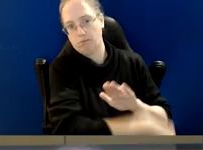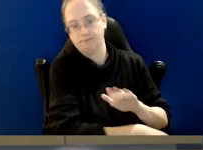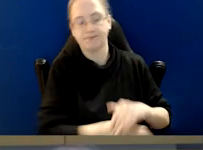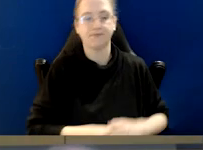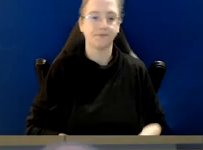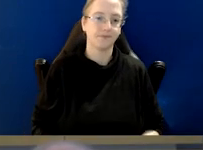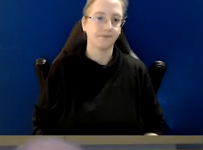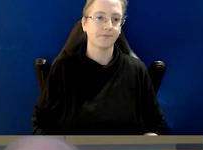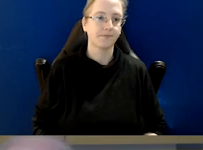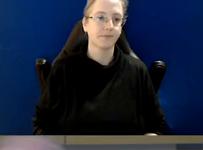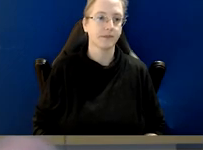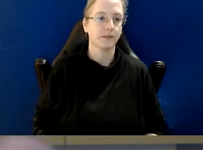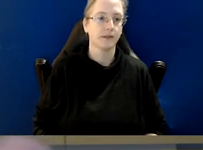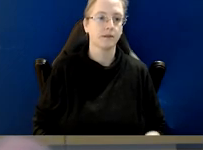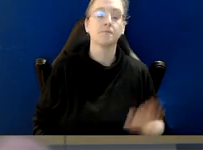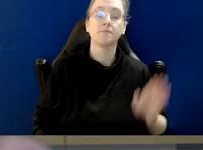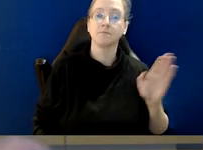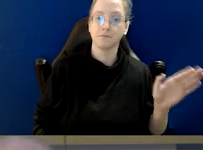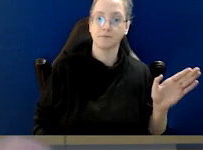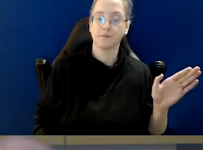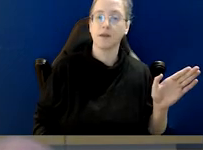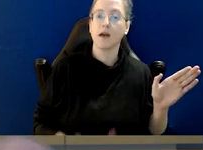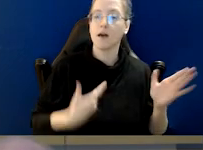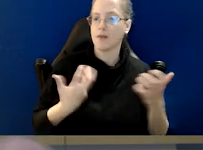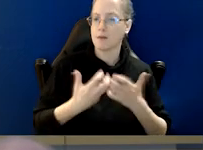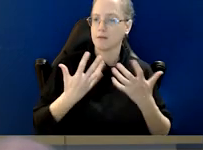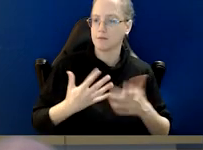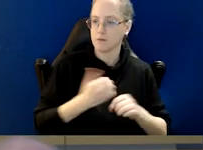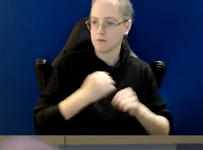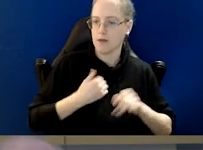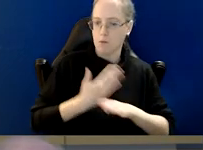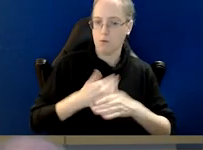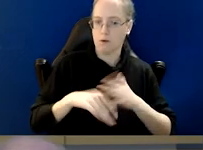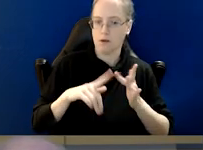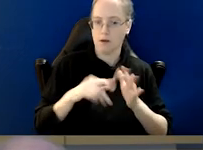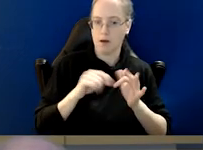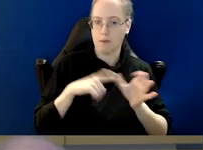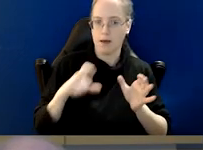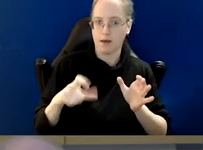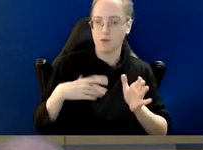And that all chimes beautifully actually with a lot of the work that we're doing here at IBAC.